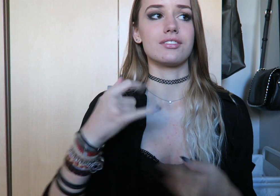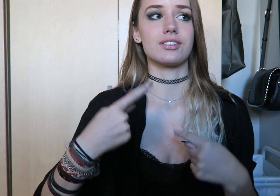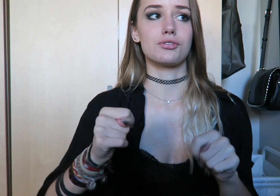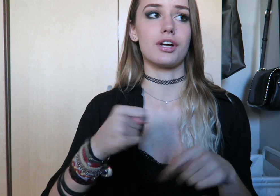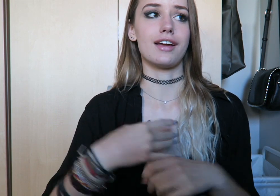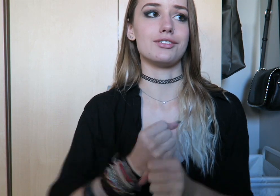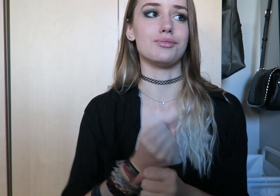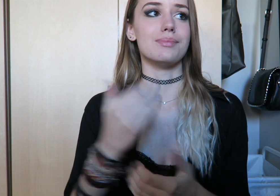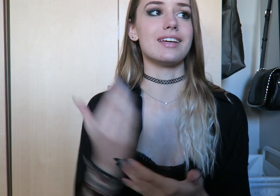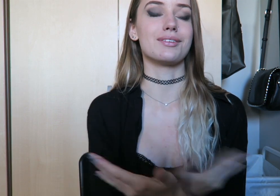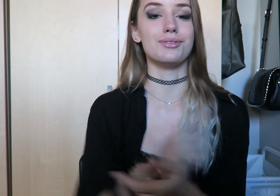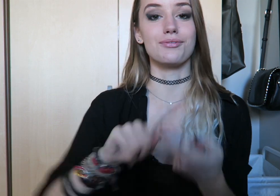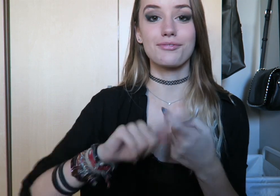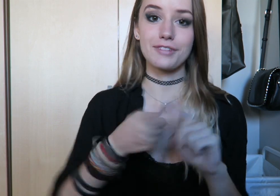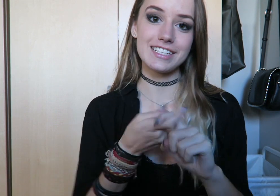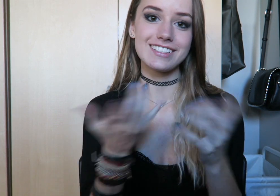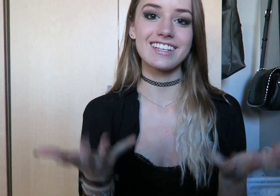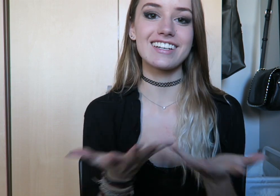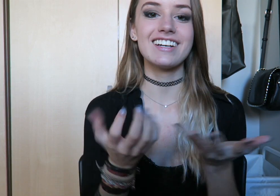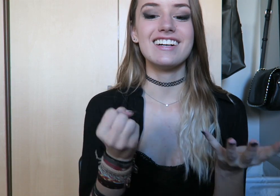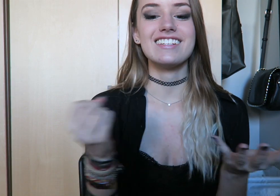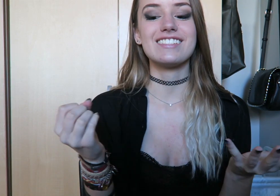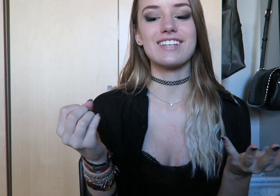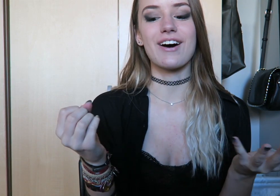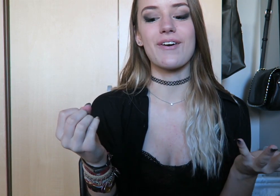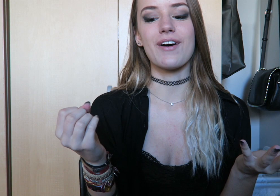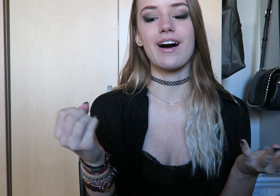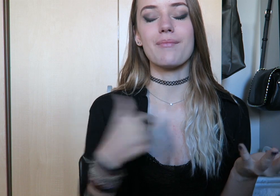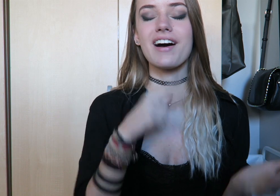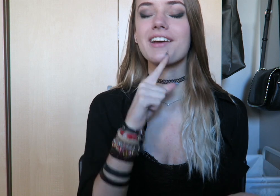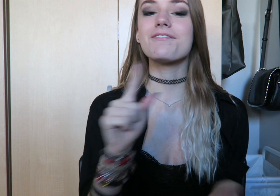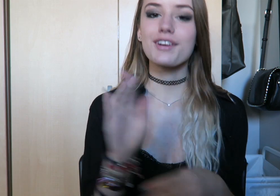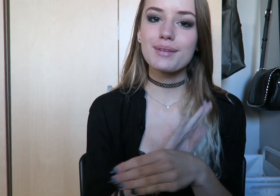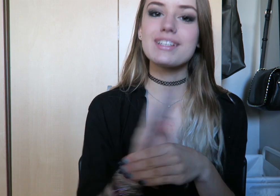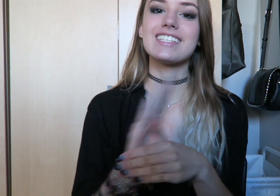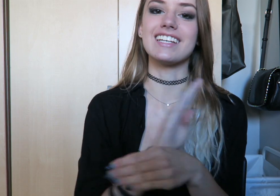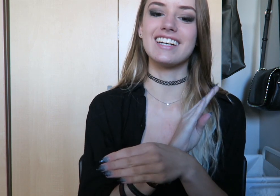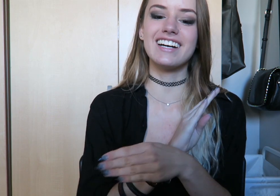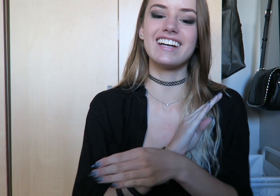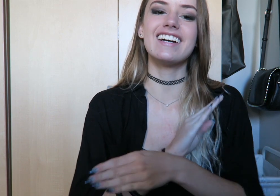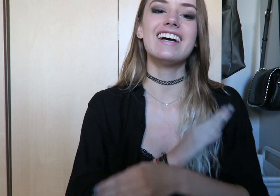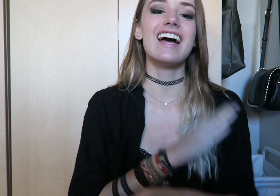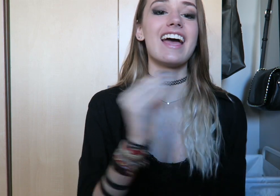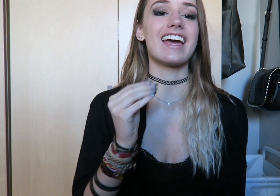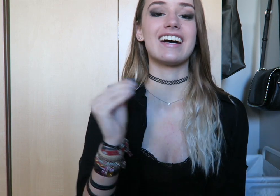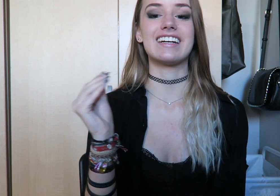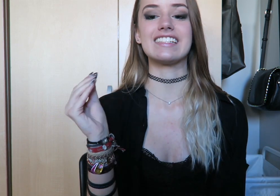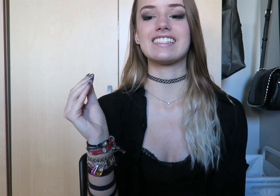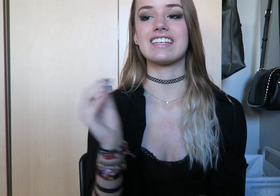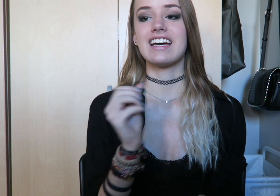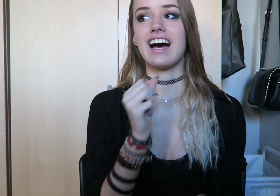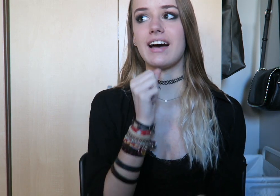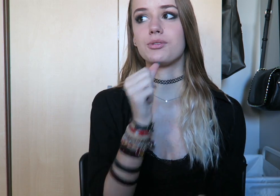and also trying to make new friends here, so I'm very busy. and